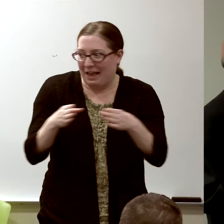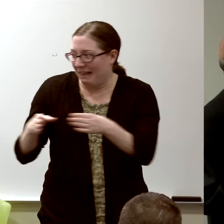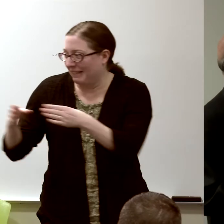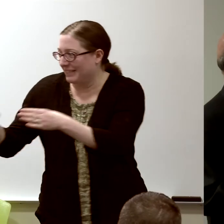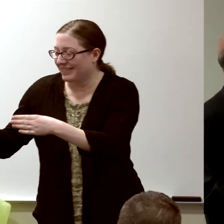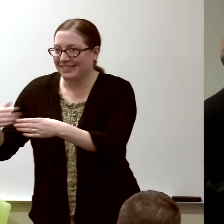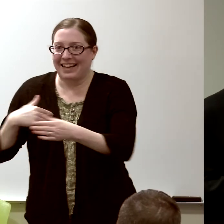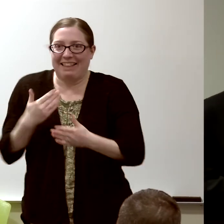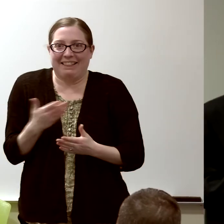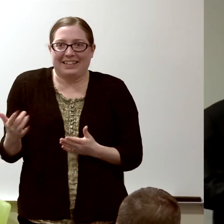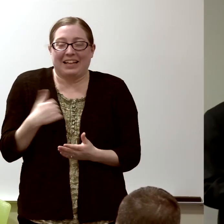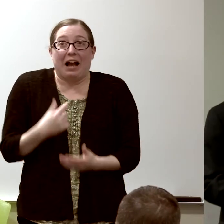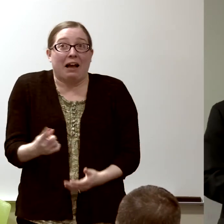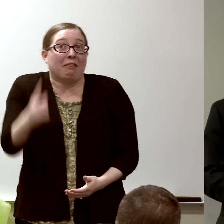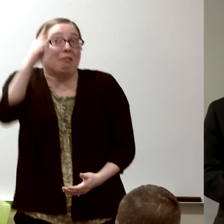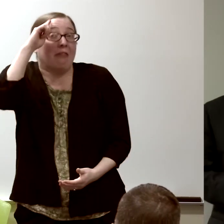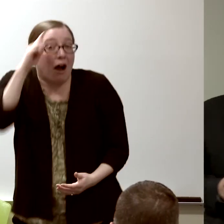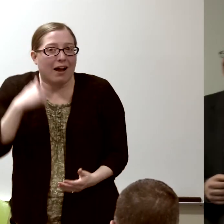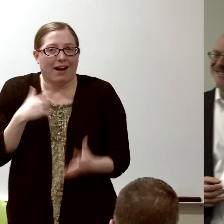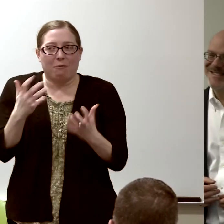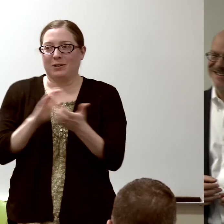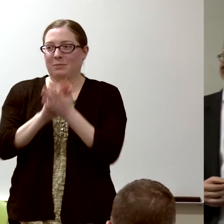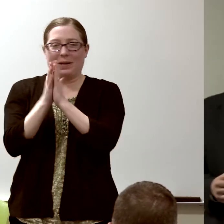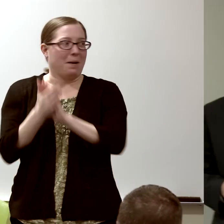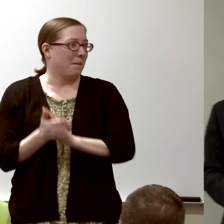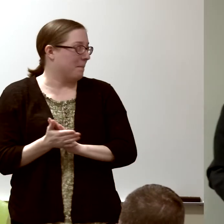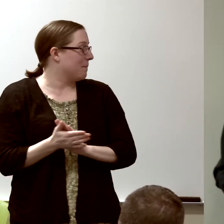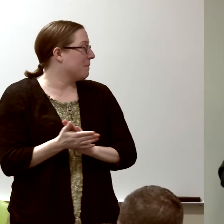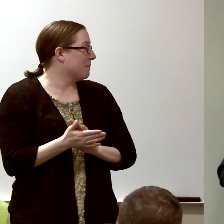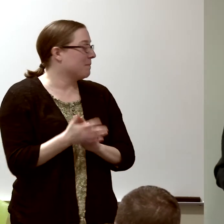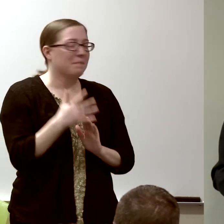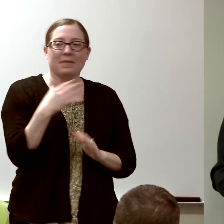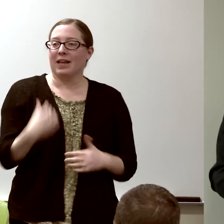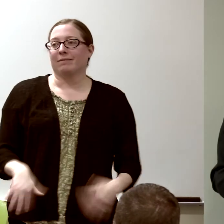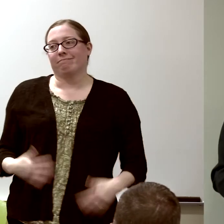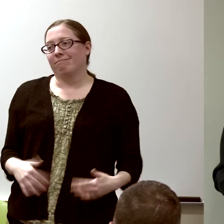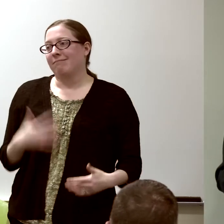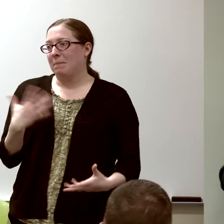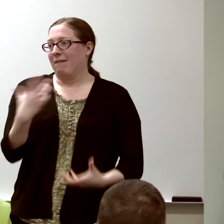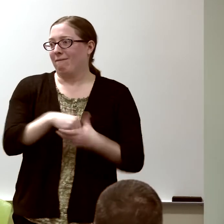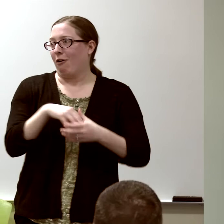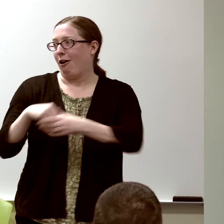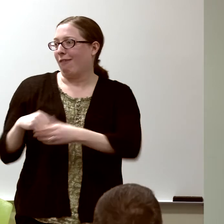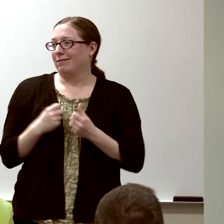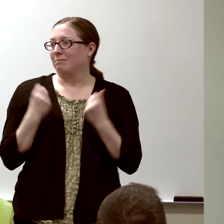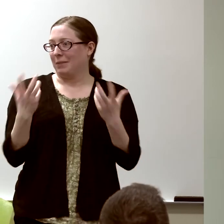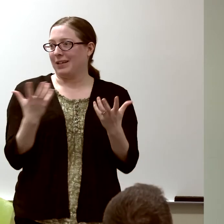and things that I thought I wanted to be and that I've had the privilege of doing...